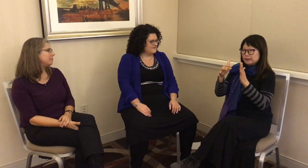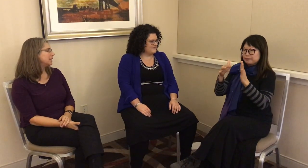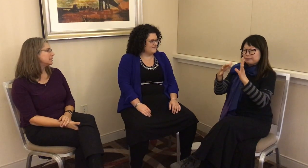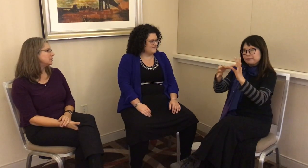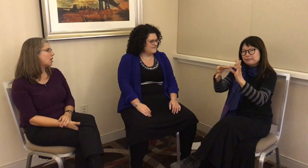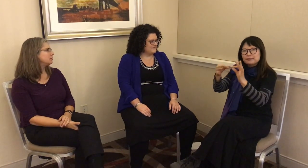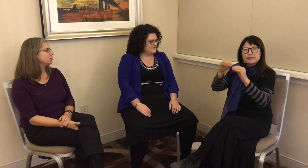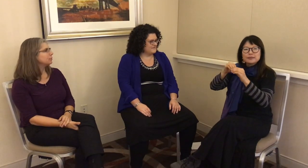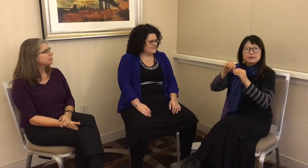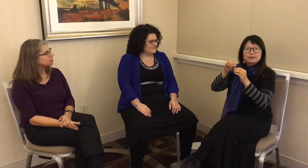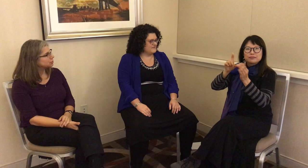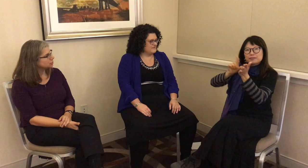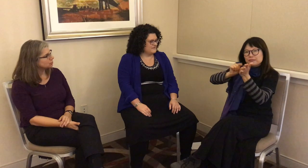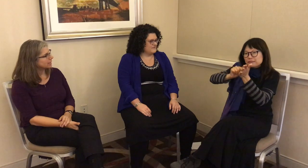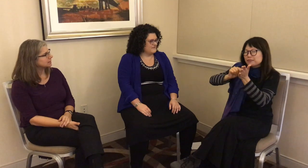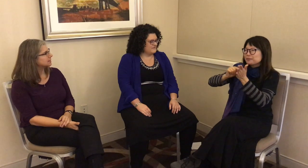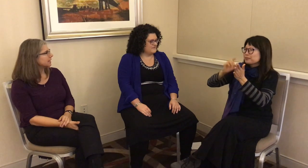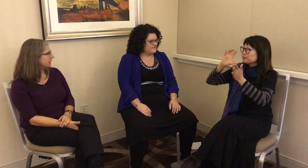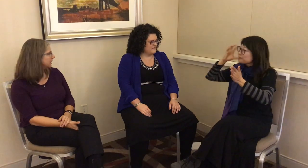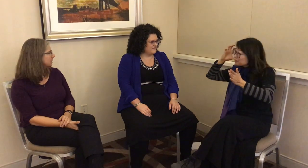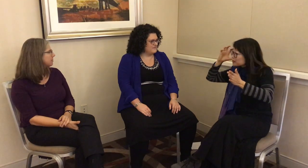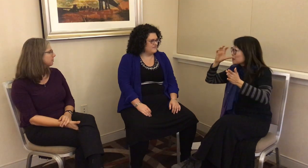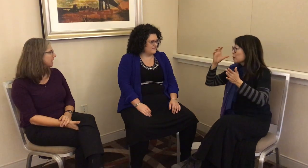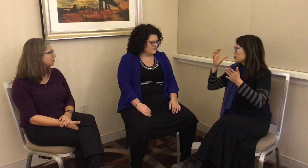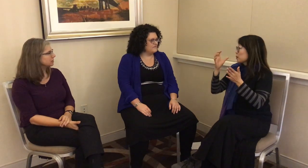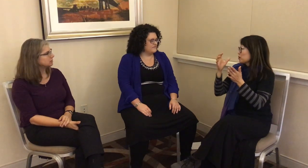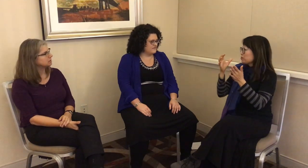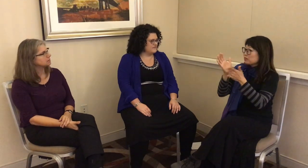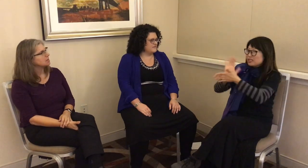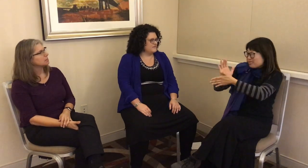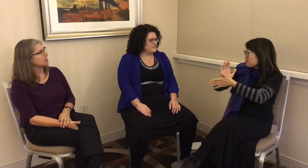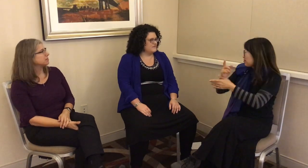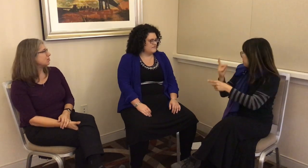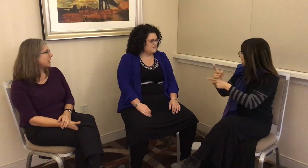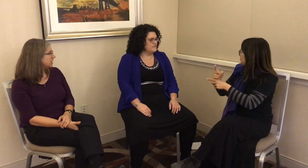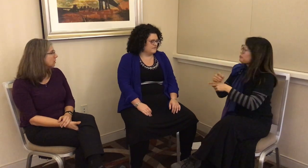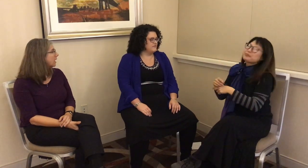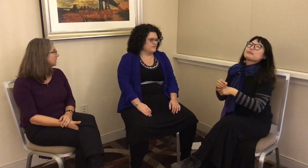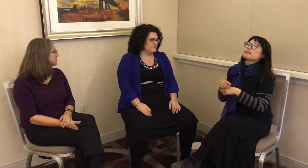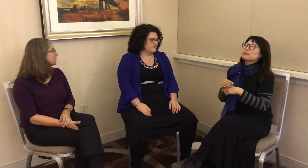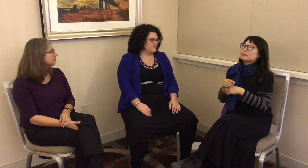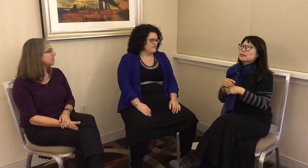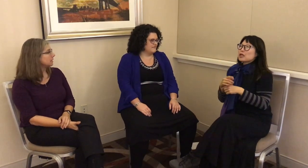because it’s often referred to and cited in publications, perhaps on radio, and some